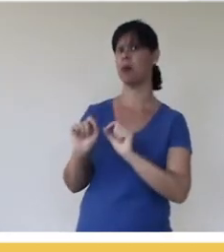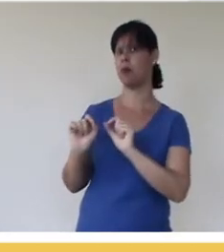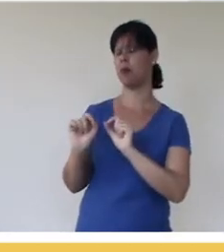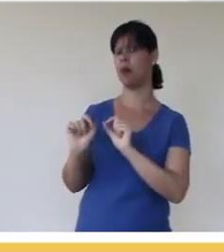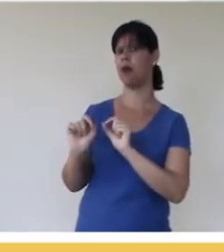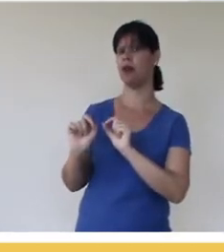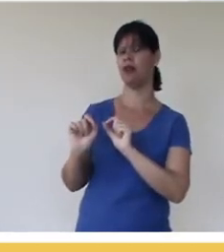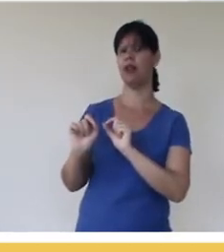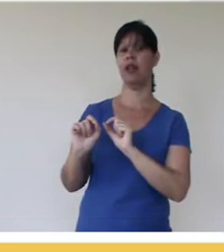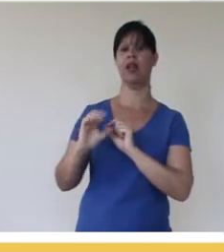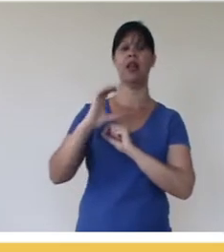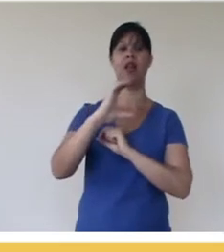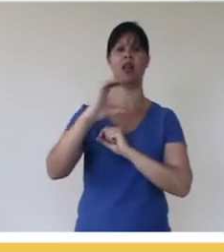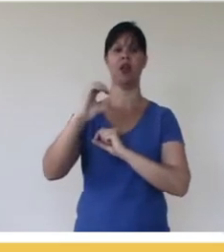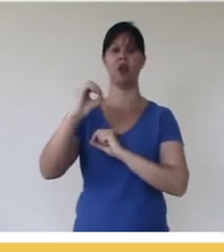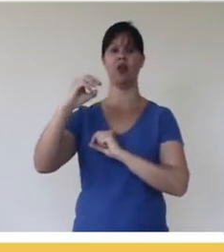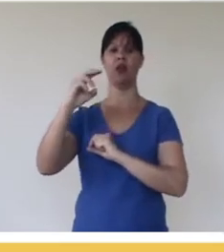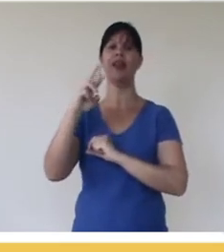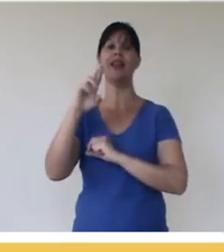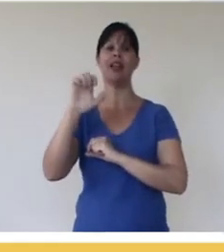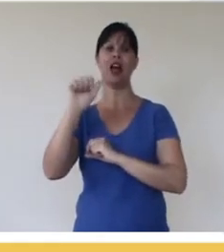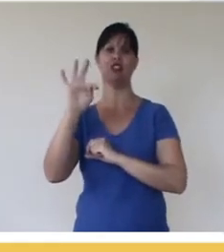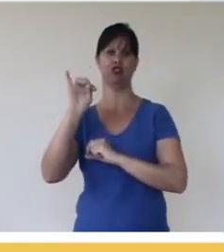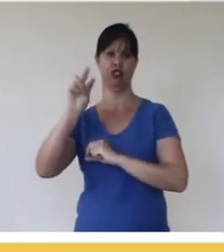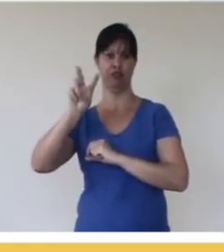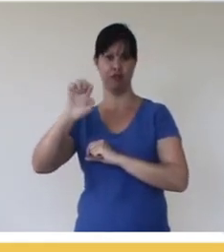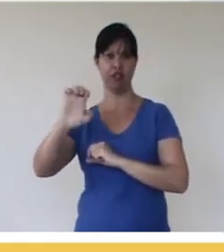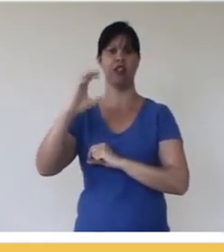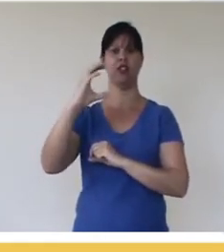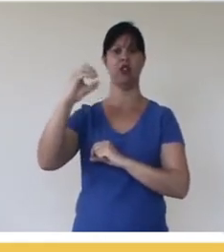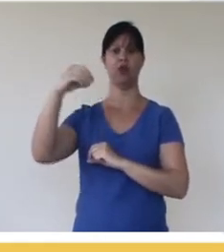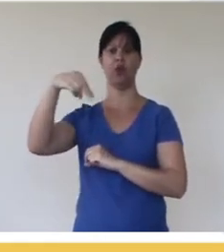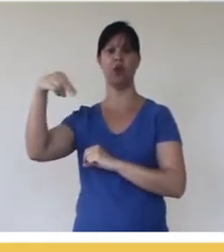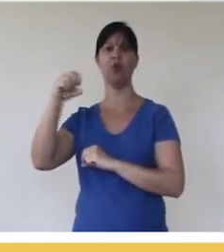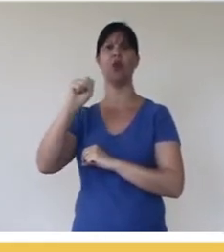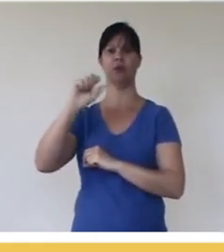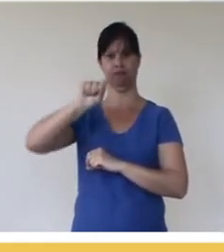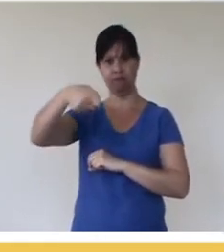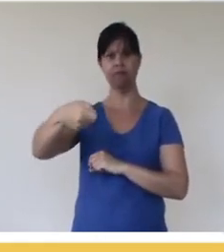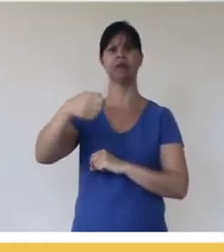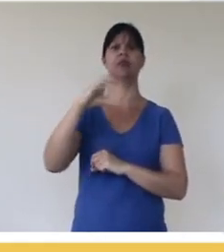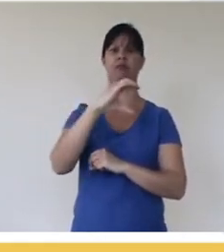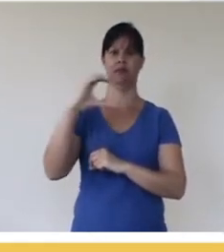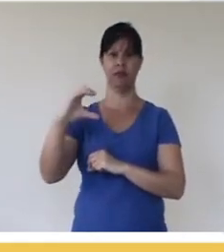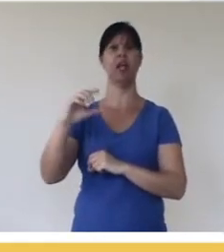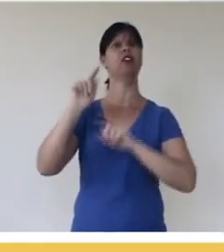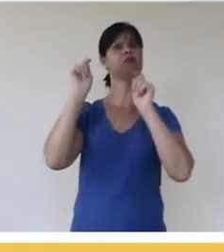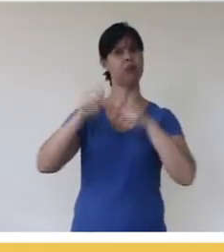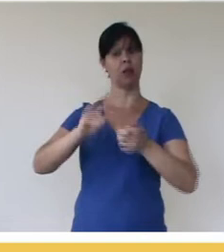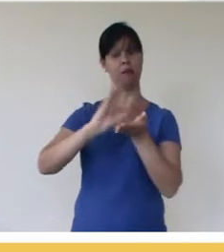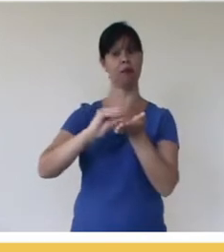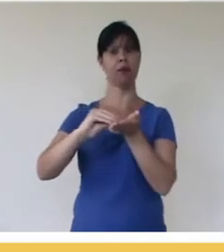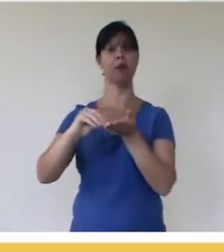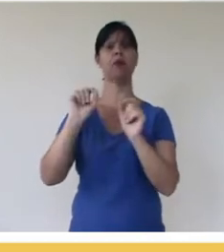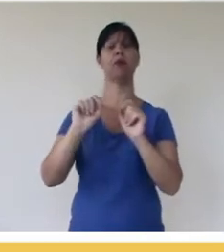is very similar to that of Creative Commons Licenses and it is, in fact, a search through Creative Commons License metadata.